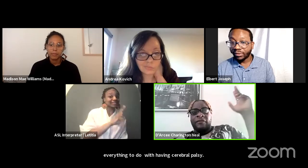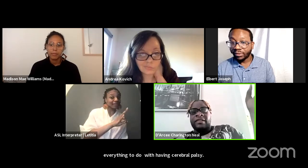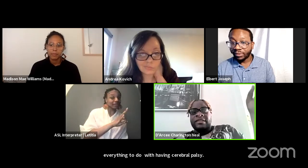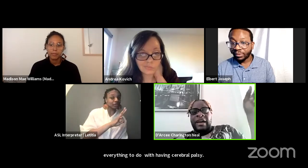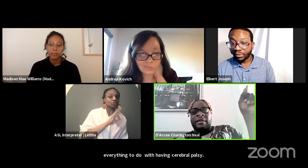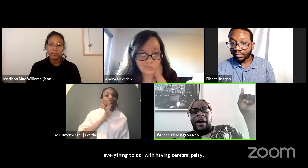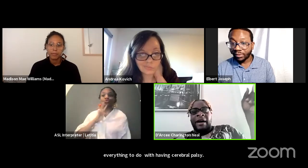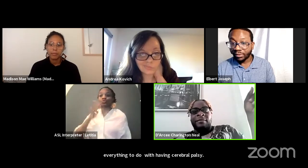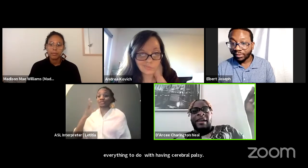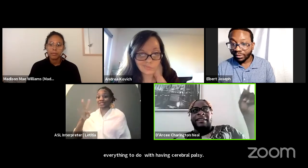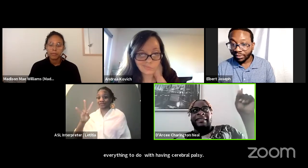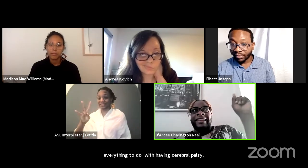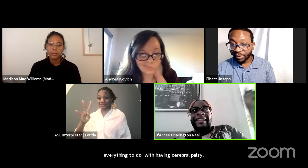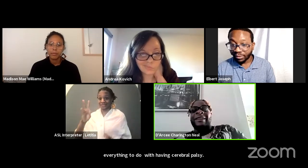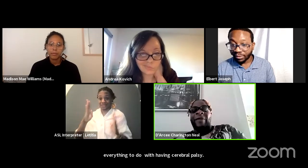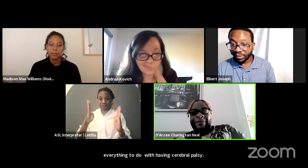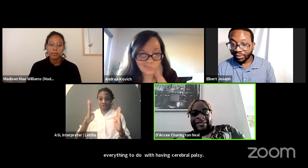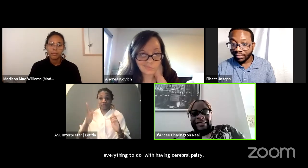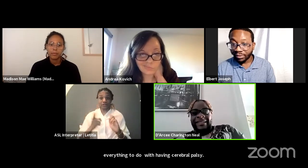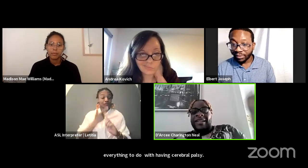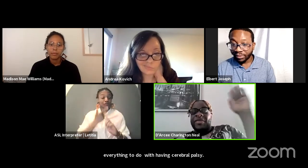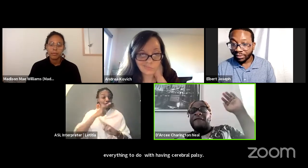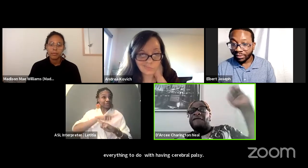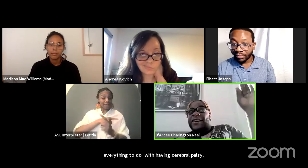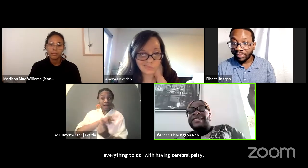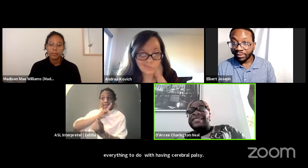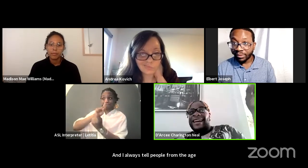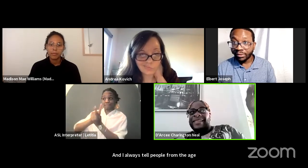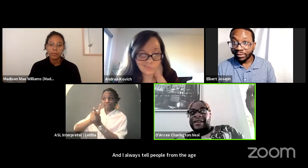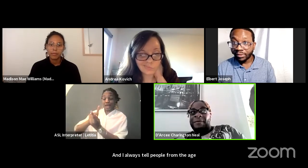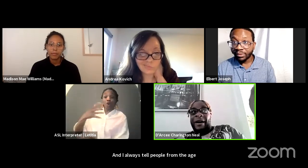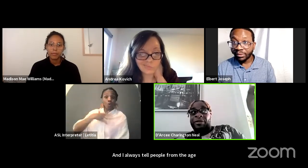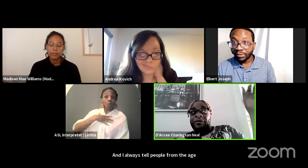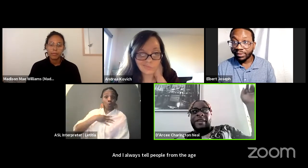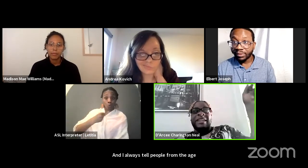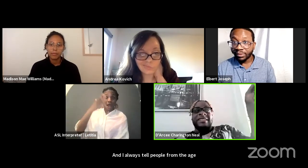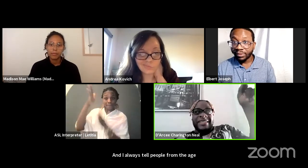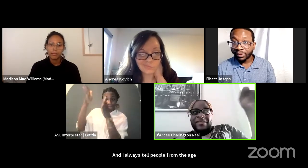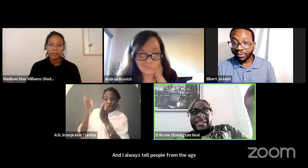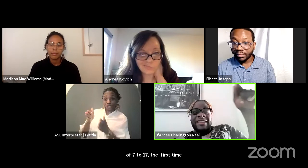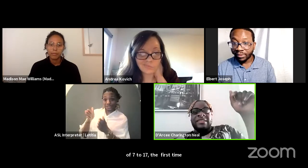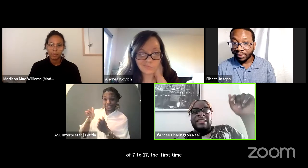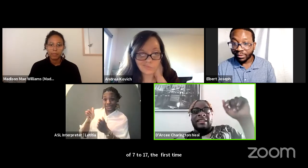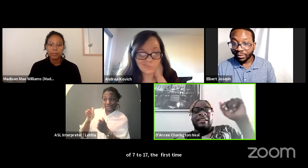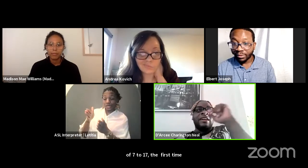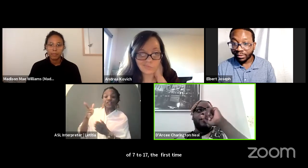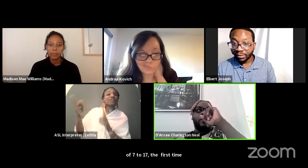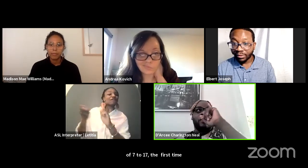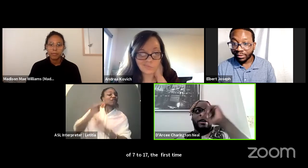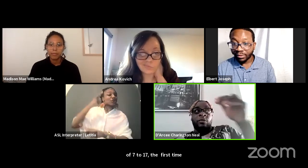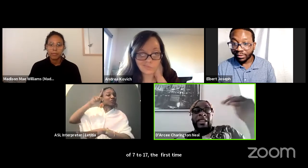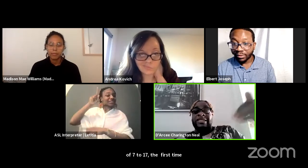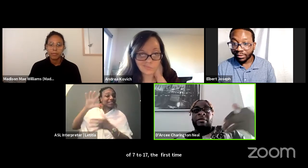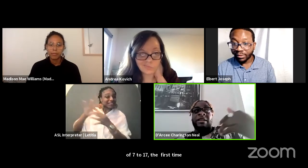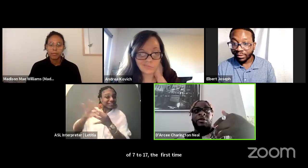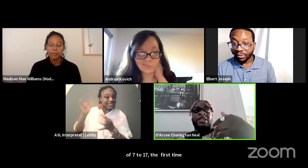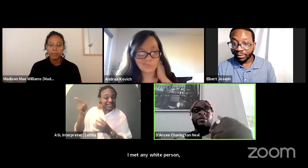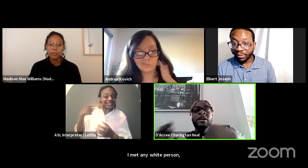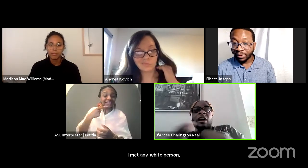the first time I met any white person, the first thing out of their mouth from the age of seven to 17, when they found me in a wheelchair was,